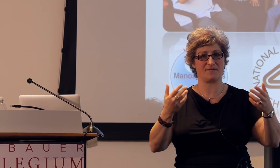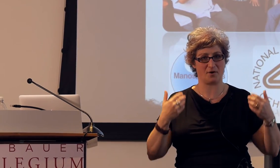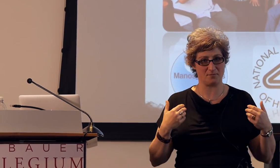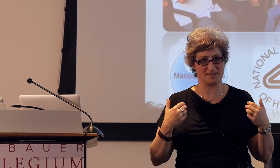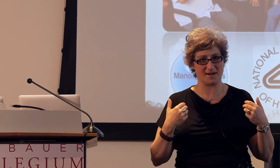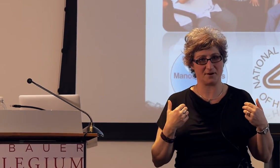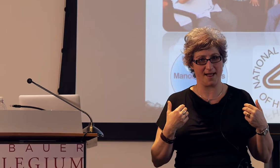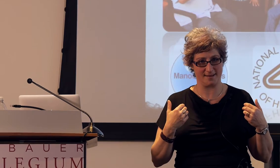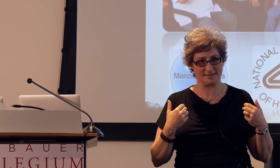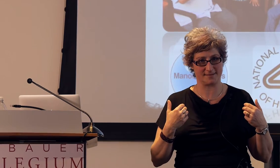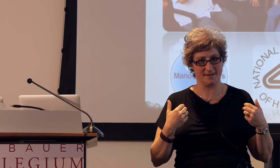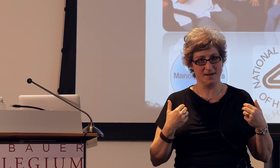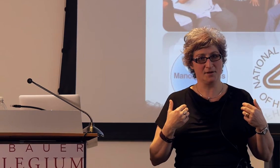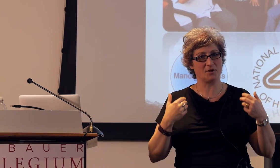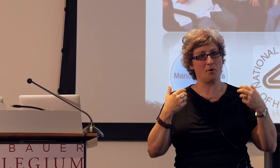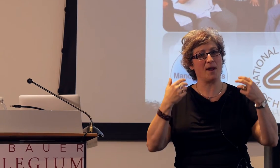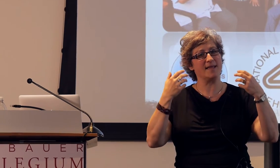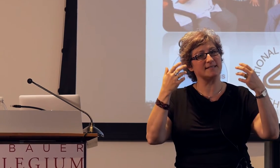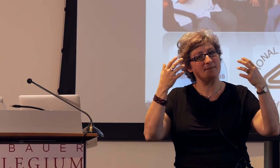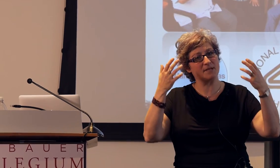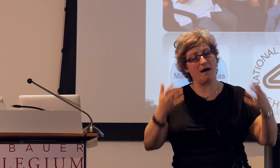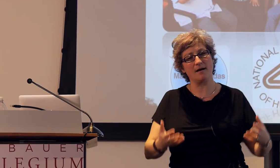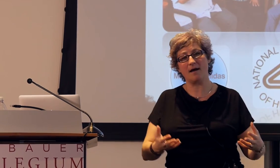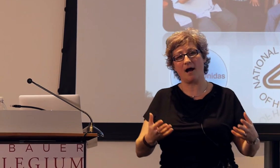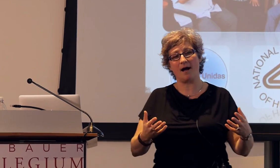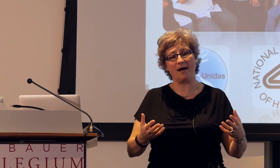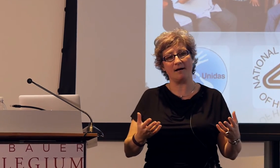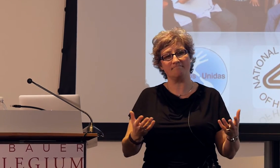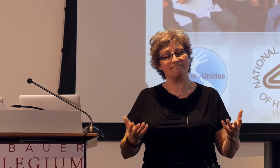that the homesigner has, so it seems unlikely